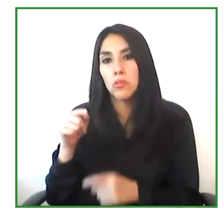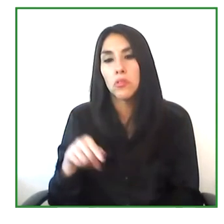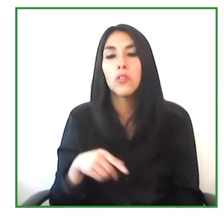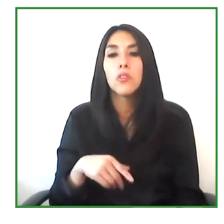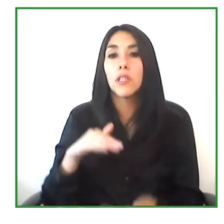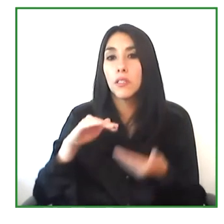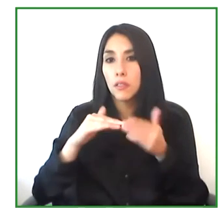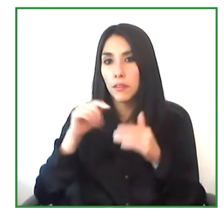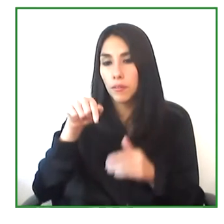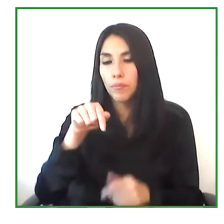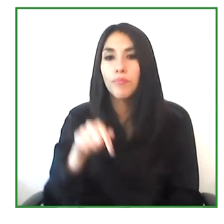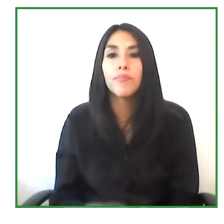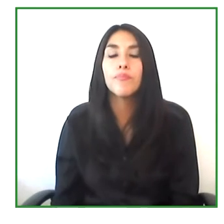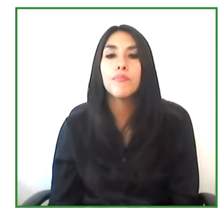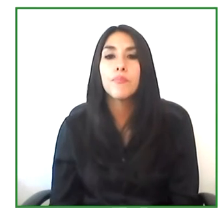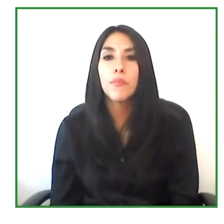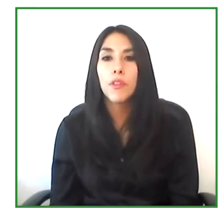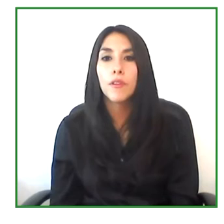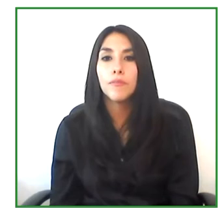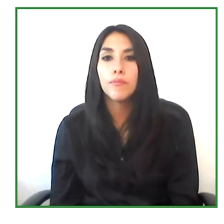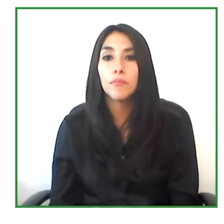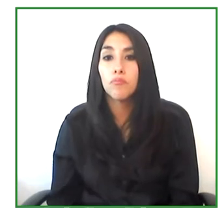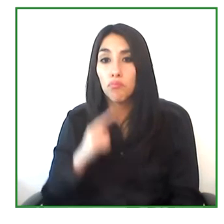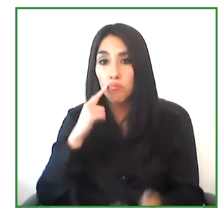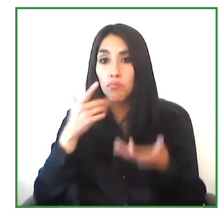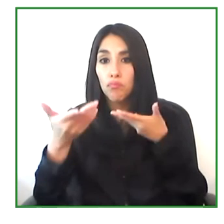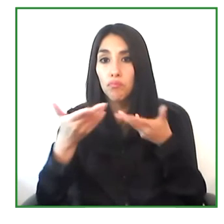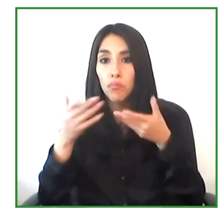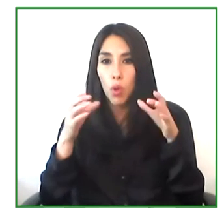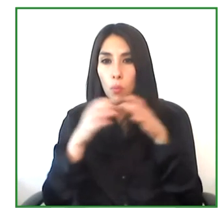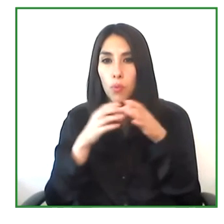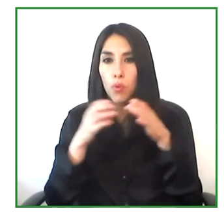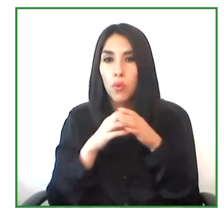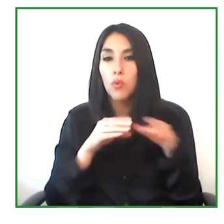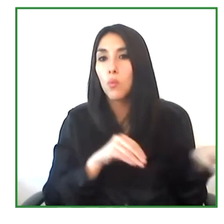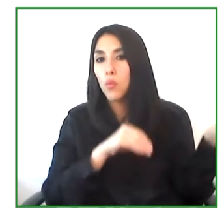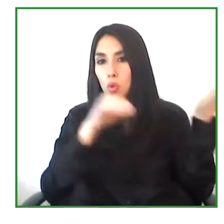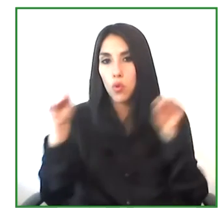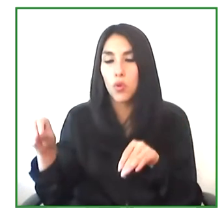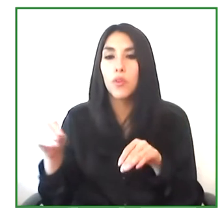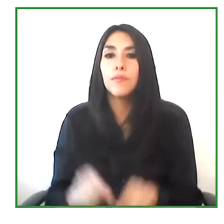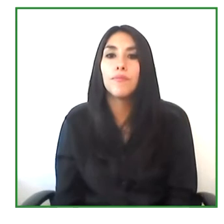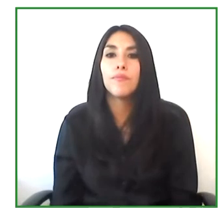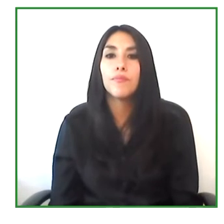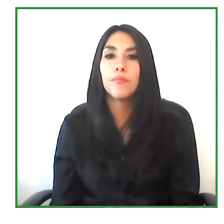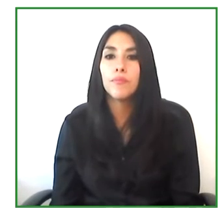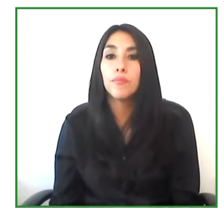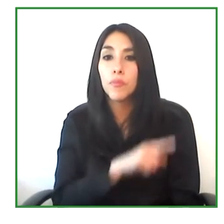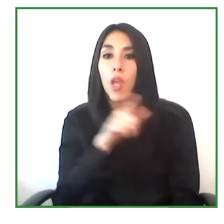and see what the team was doing and asked and how the knowledge transfer was going. And they were very happy with everything.